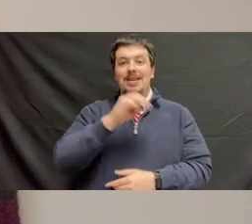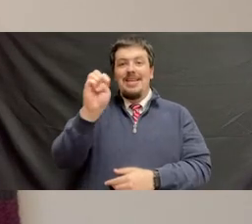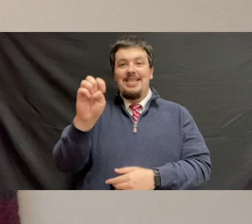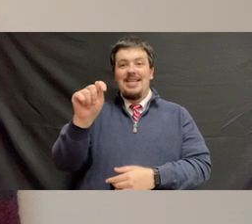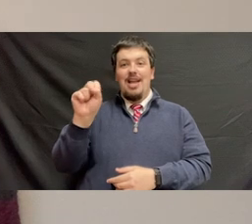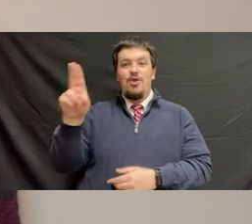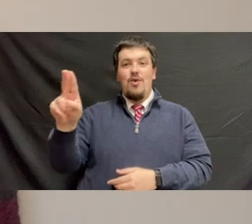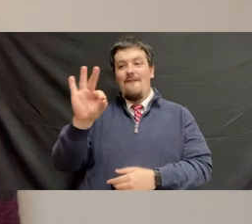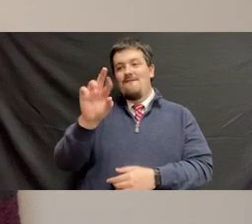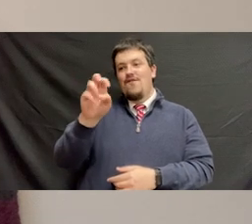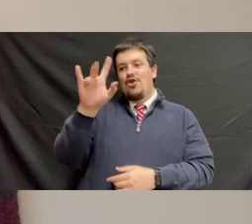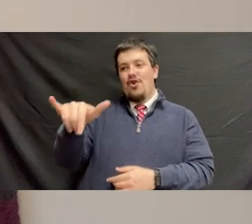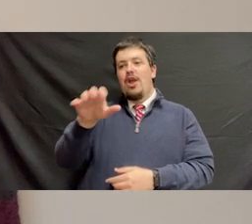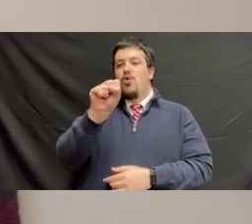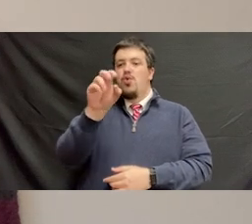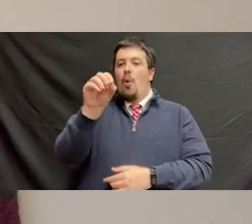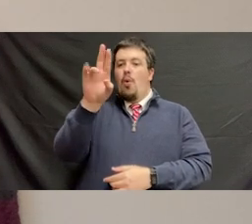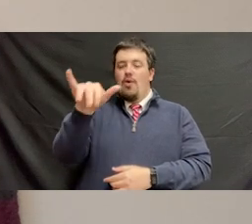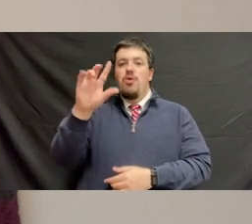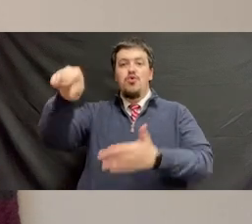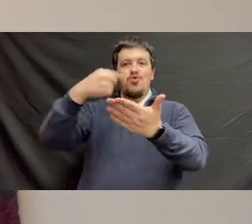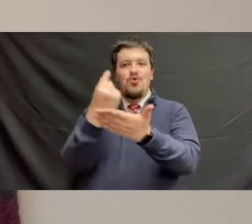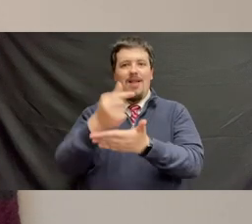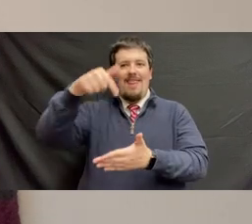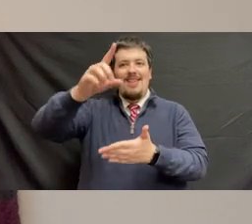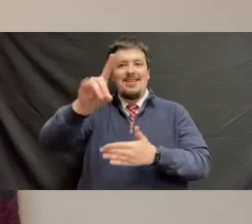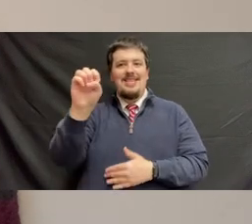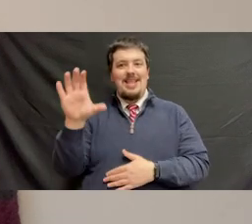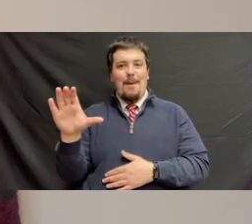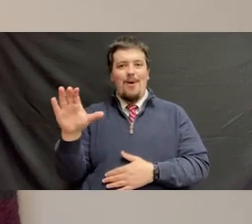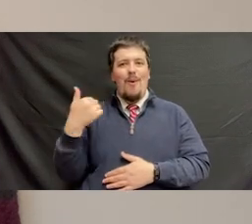of ETSU's fraternities and sororities who are graduating this December.